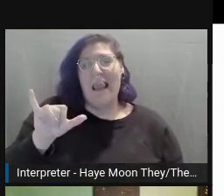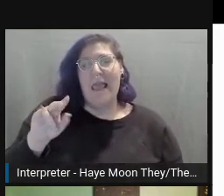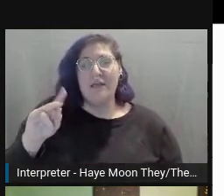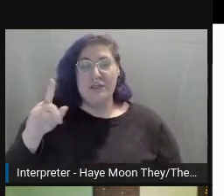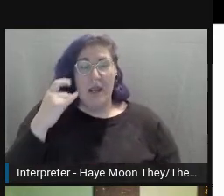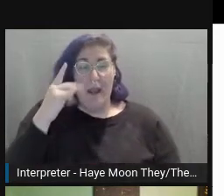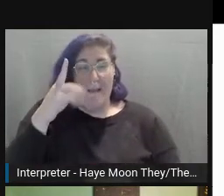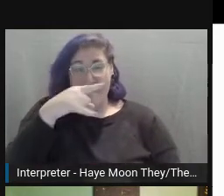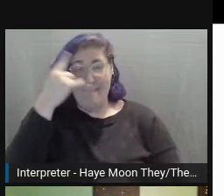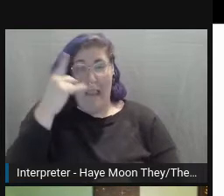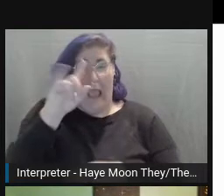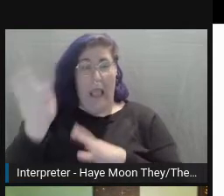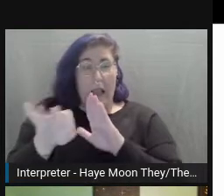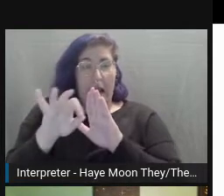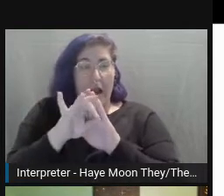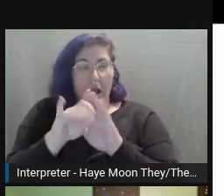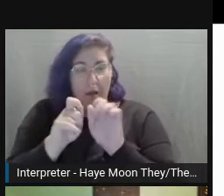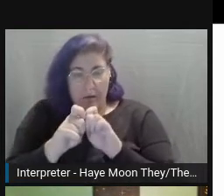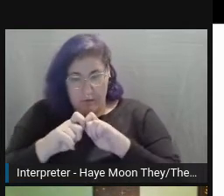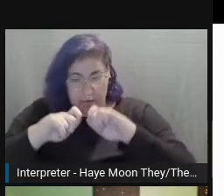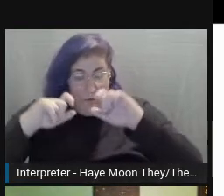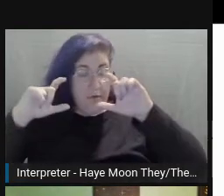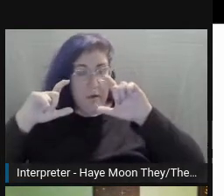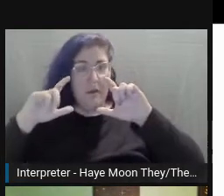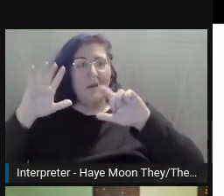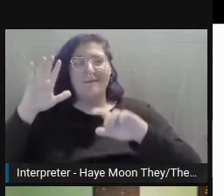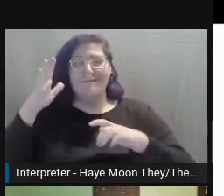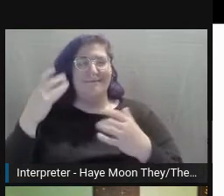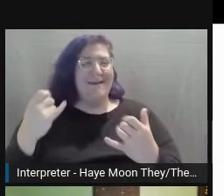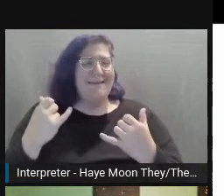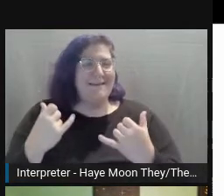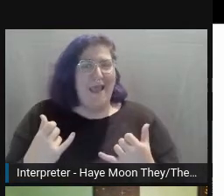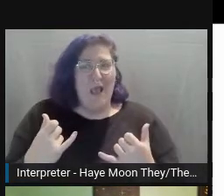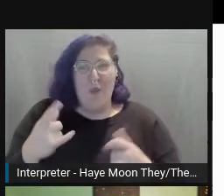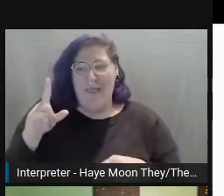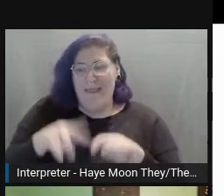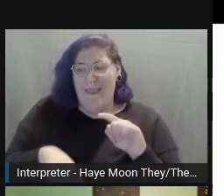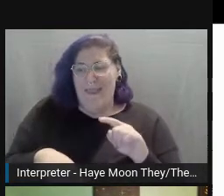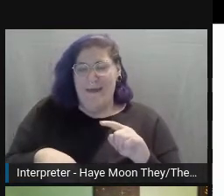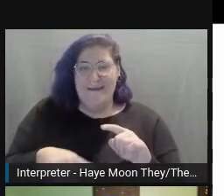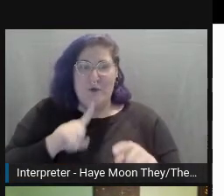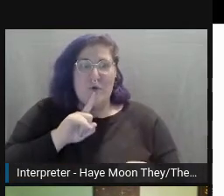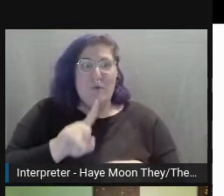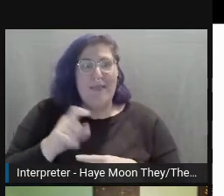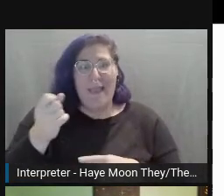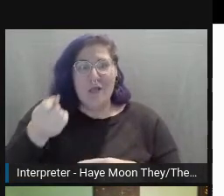or ophthalmologist's office, and they're just not able to have that depth perception and vision that they're used to.